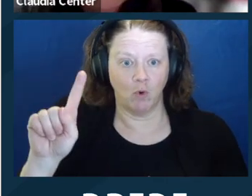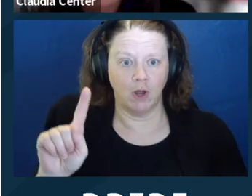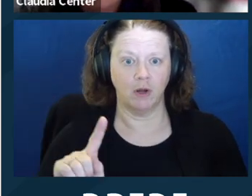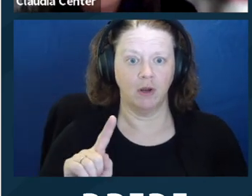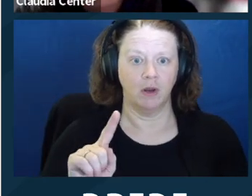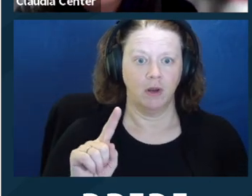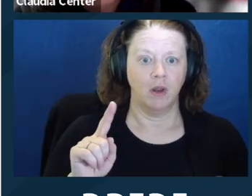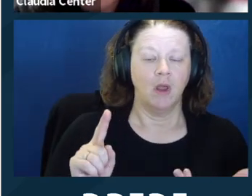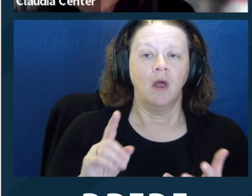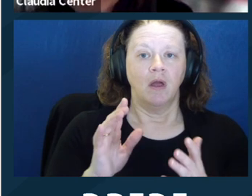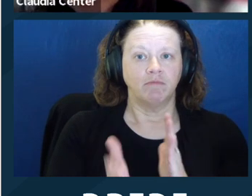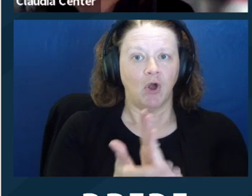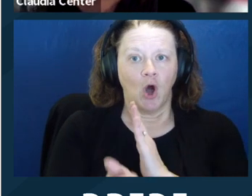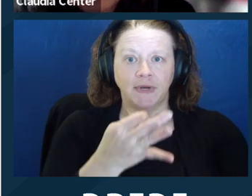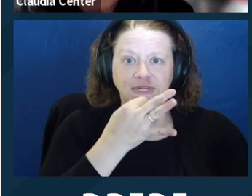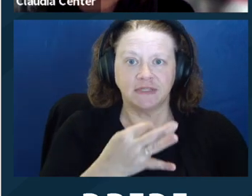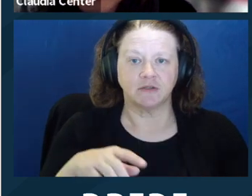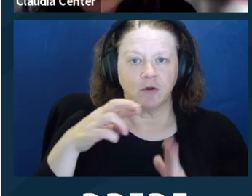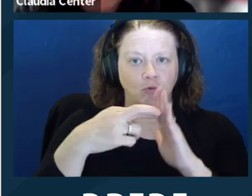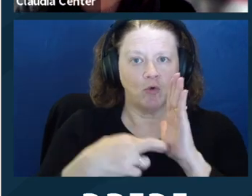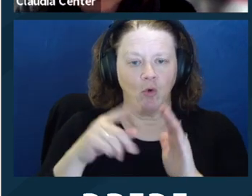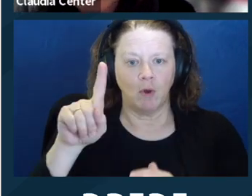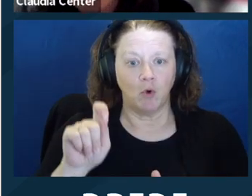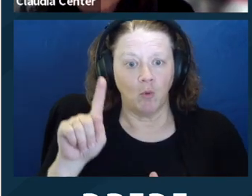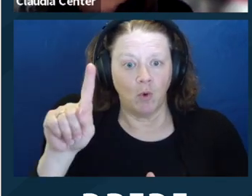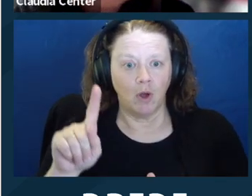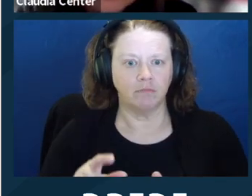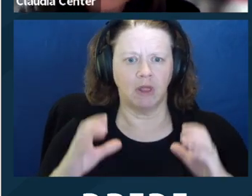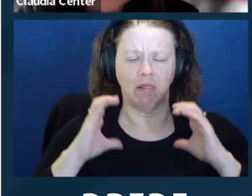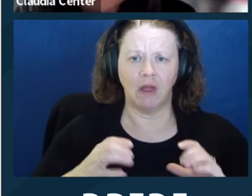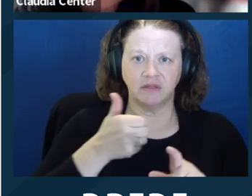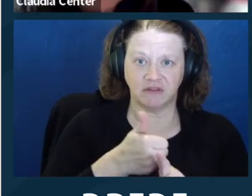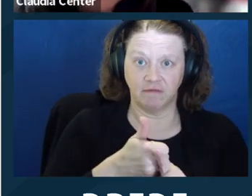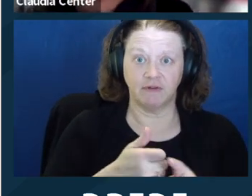The lawyer must communicate with the client, rule 1.4. So that's going to intersect with